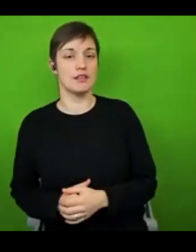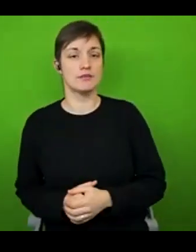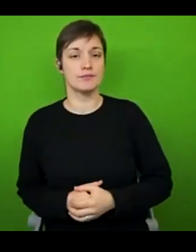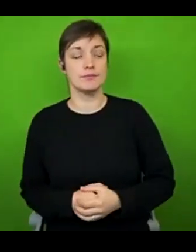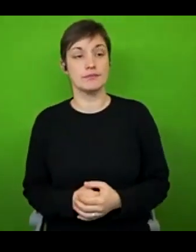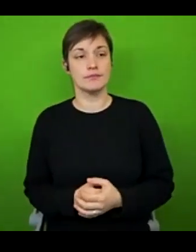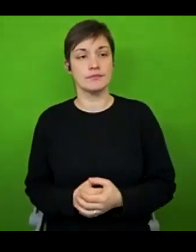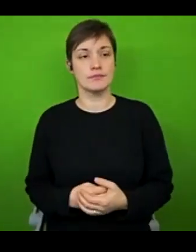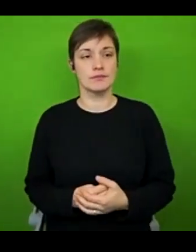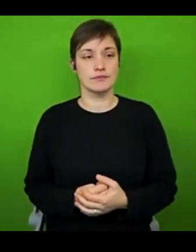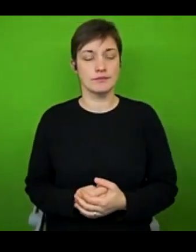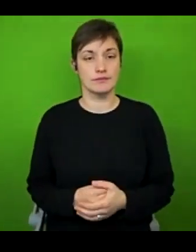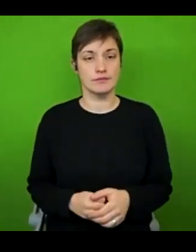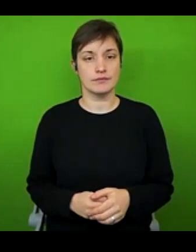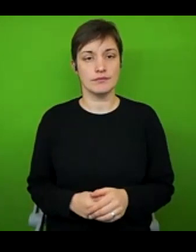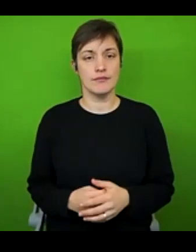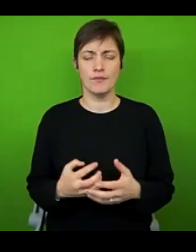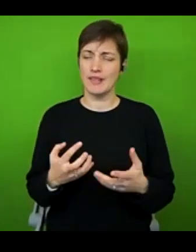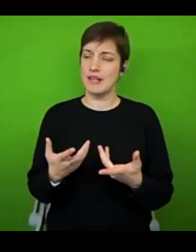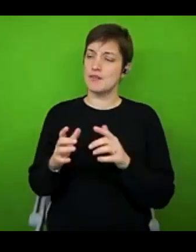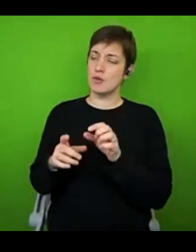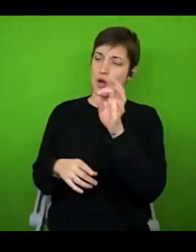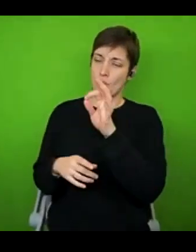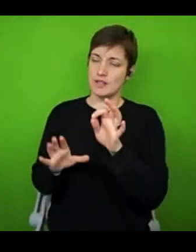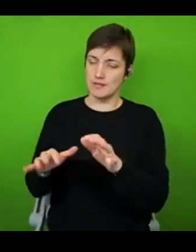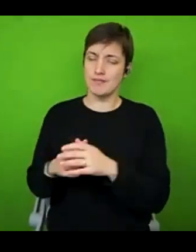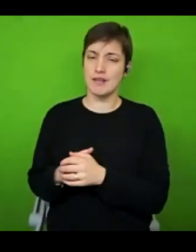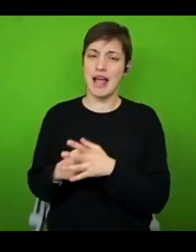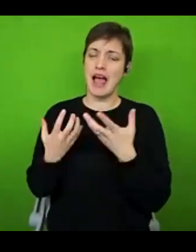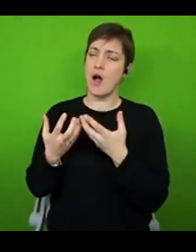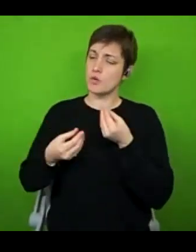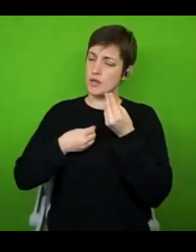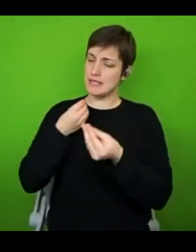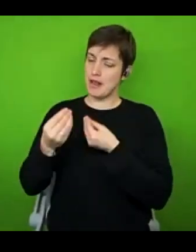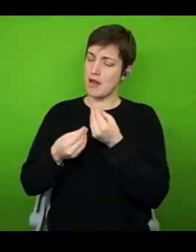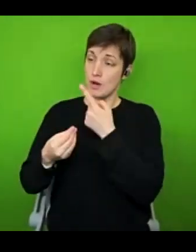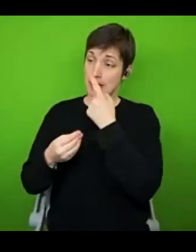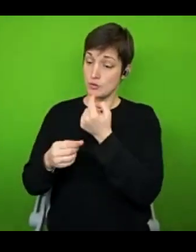How do you explain to people that what you can do alone is very different, different to what you can do around other